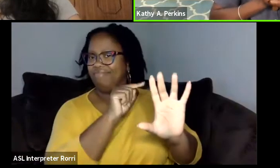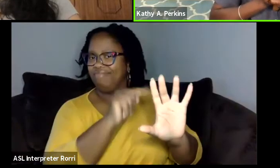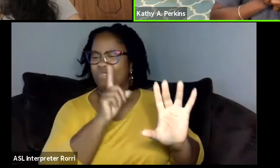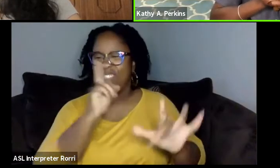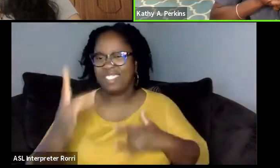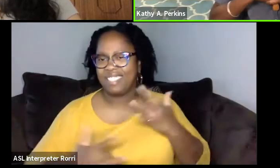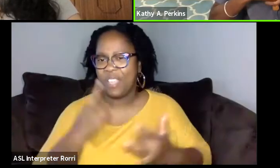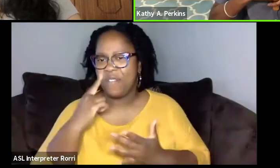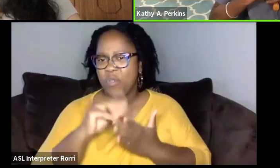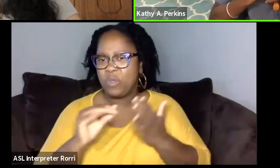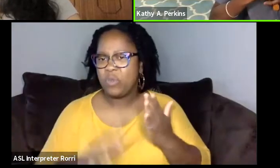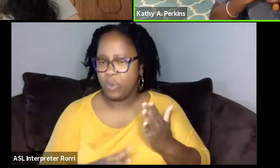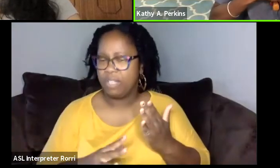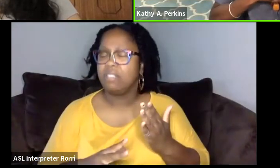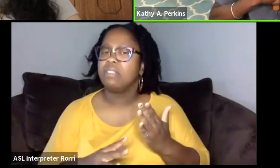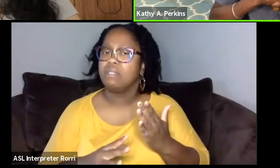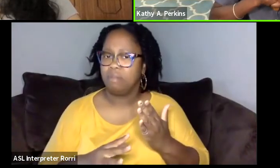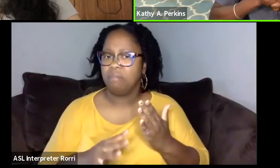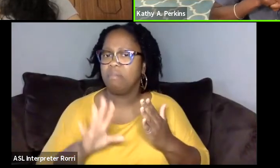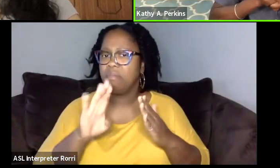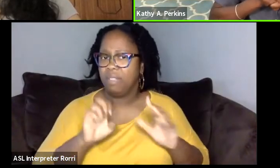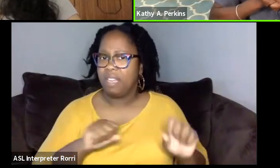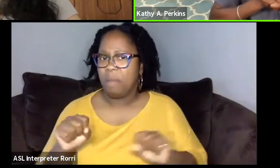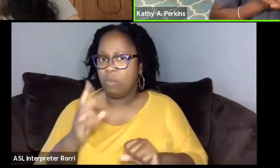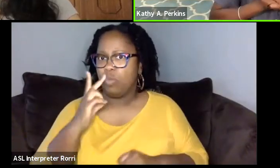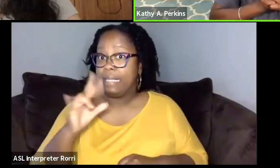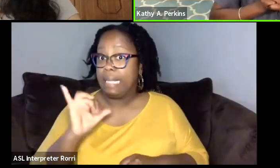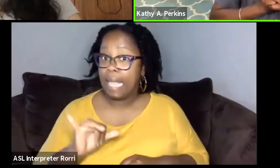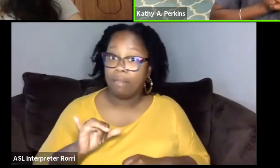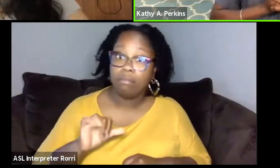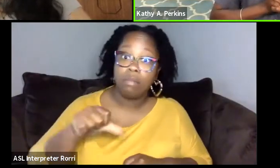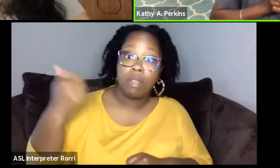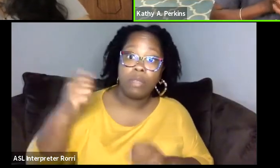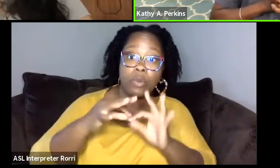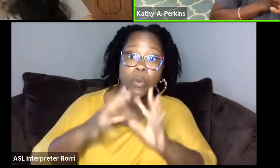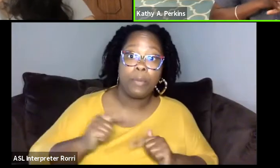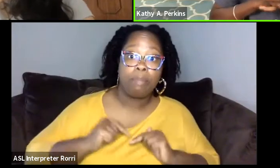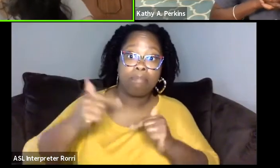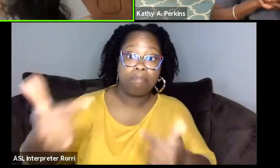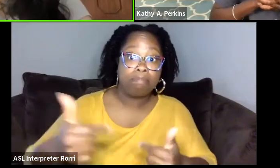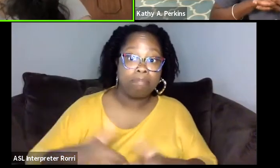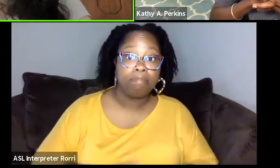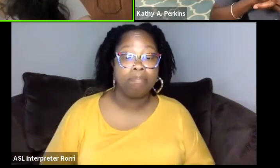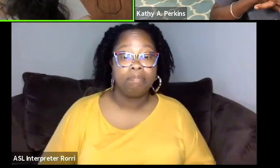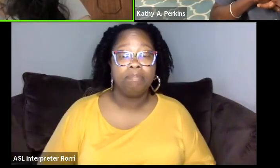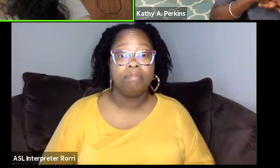for them to actually see that- Yeah, I would love to learn more